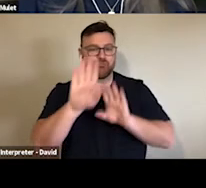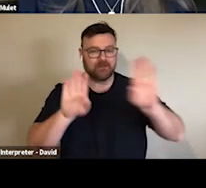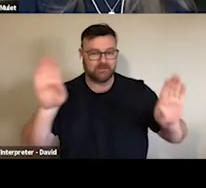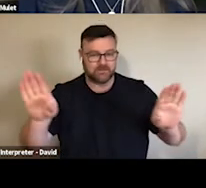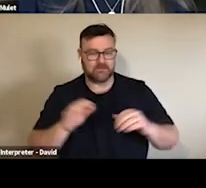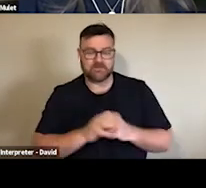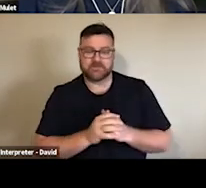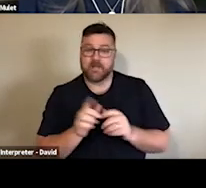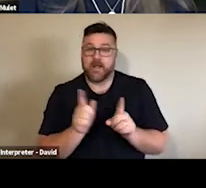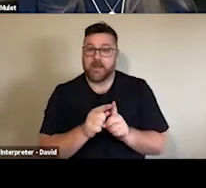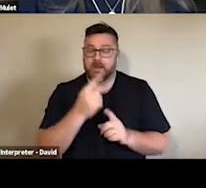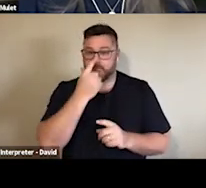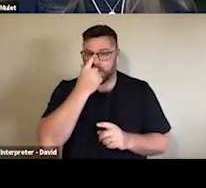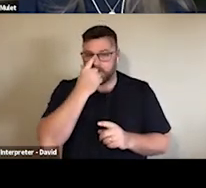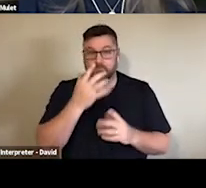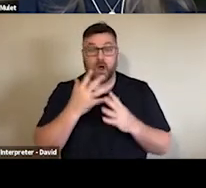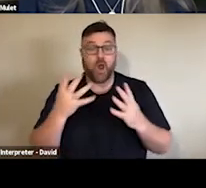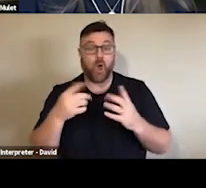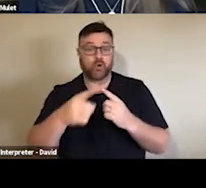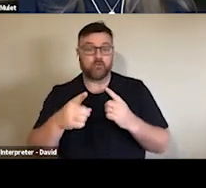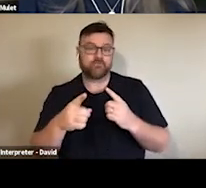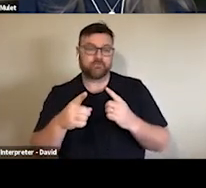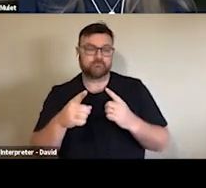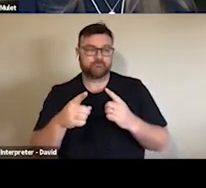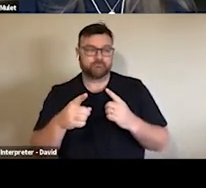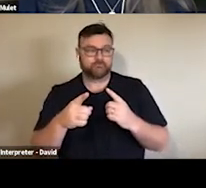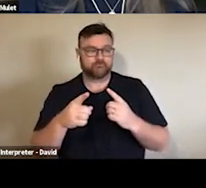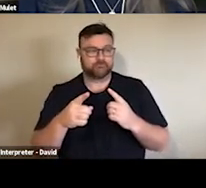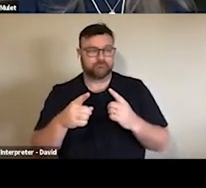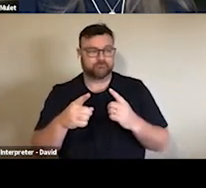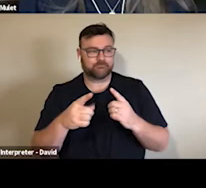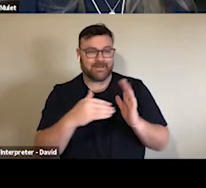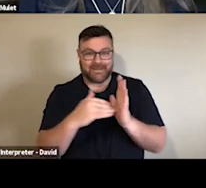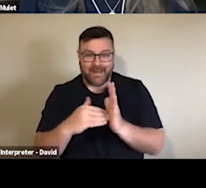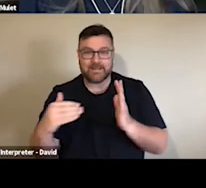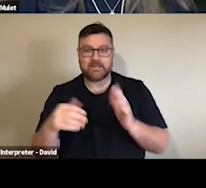this point, but there's been sort of so many surges and so many periods of higher infection rate.